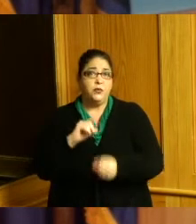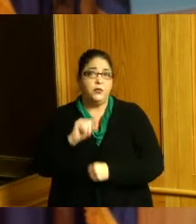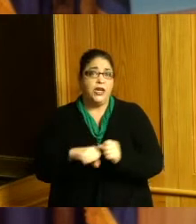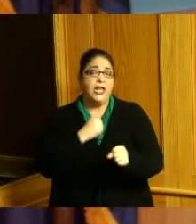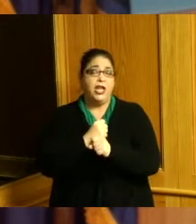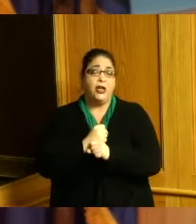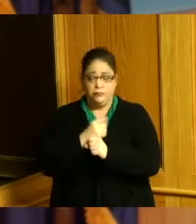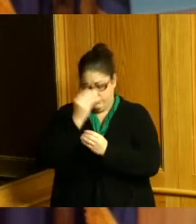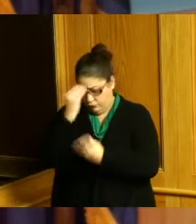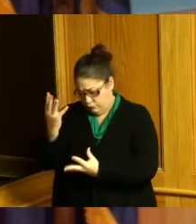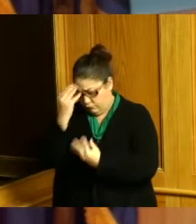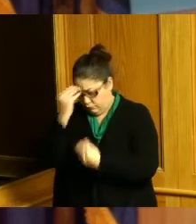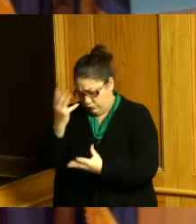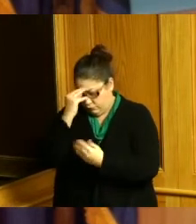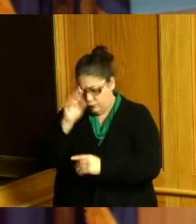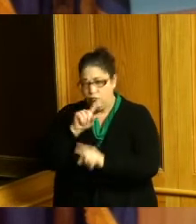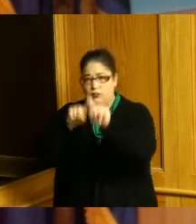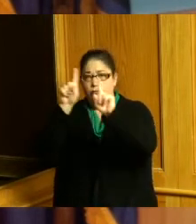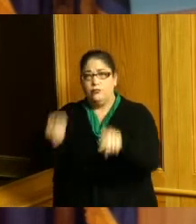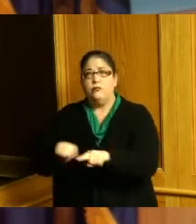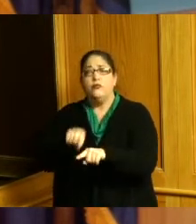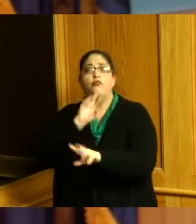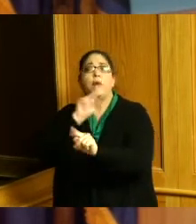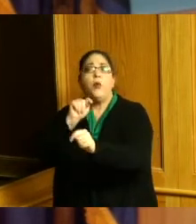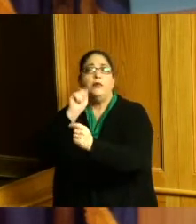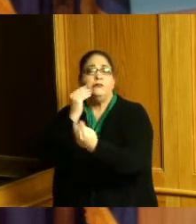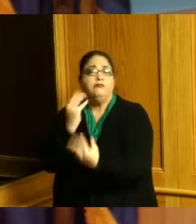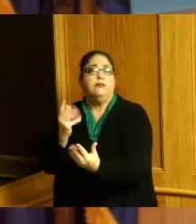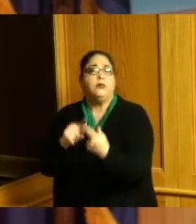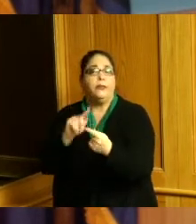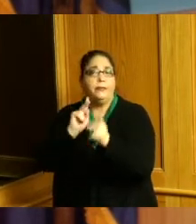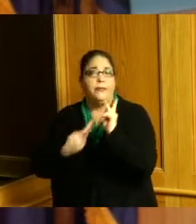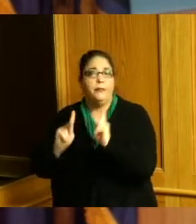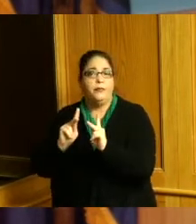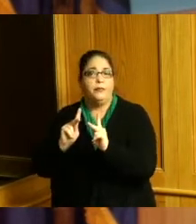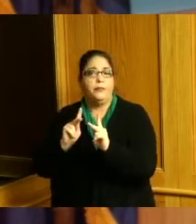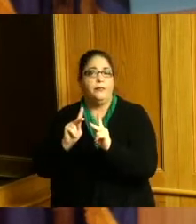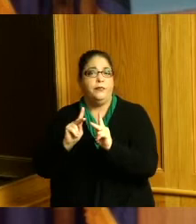I felt when I first got elected that we should do if you vote because I'm asking you to vote for me